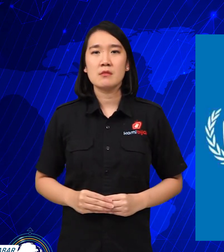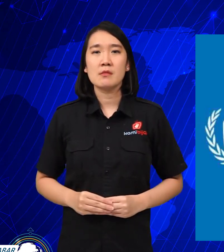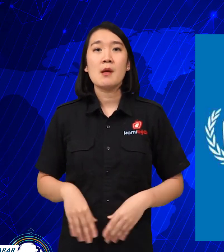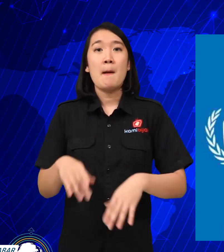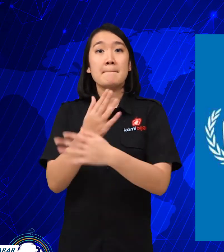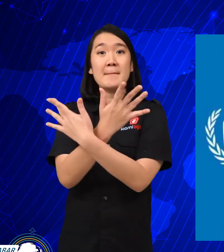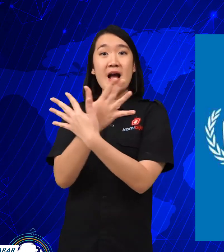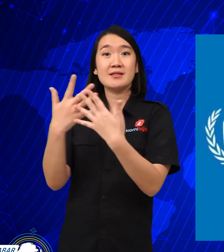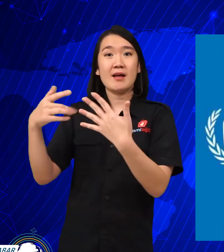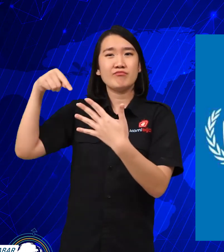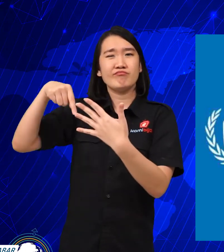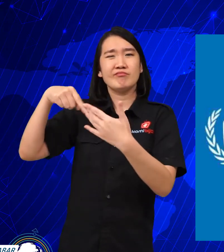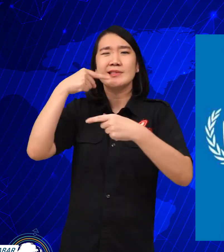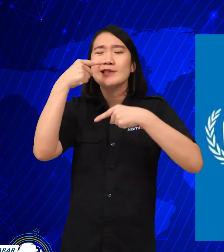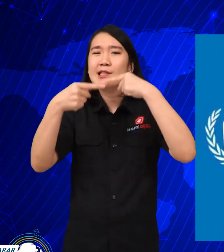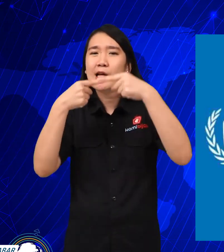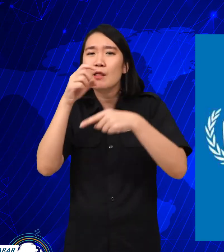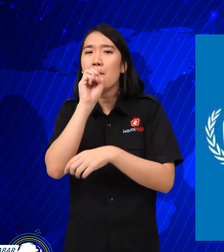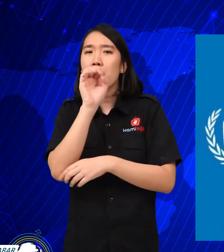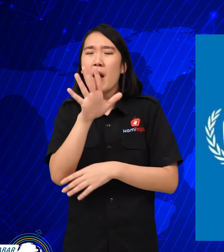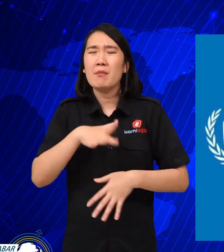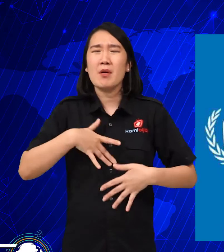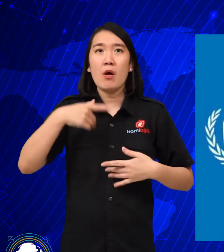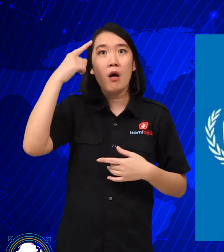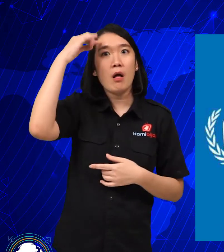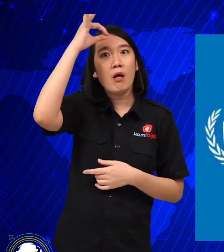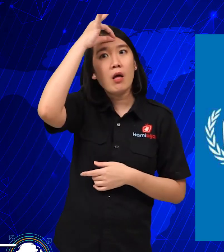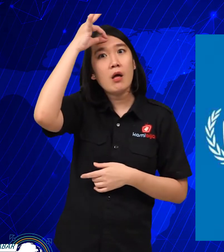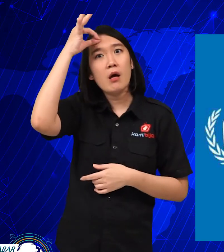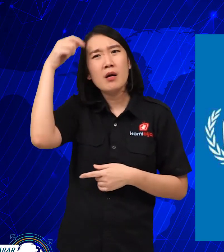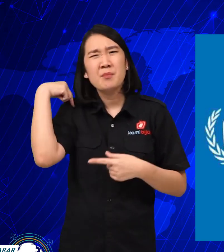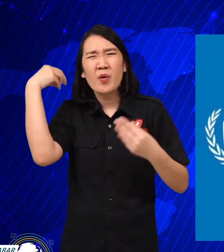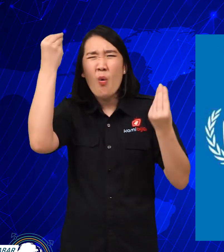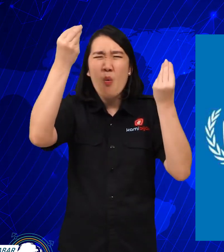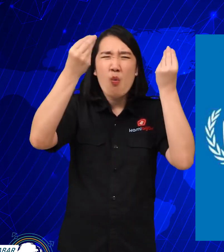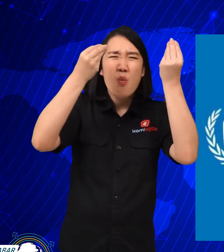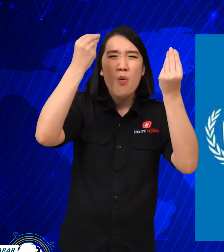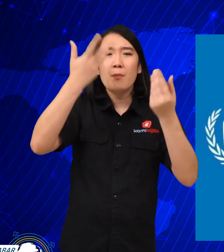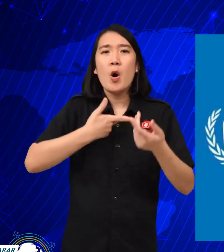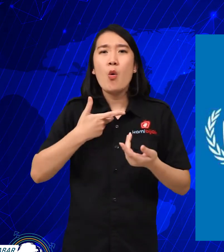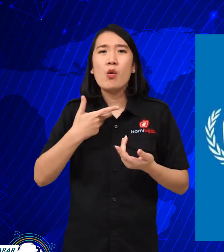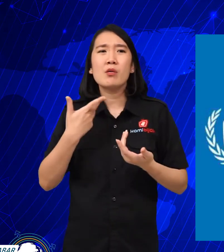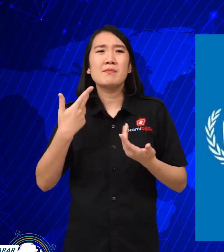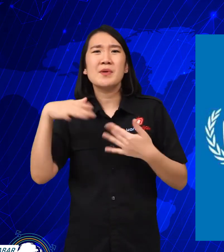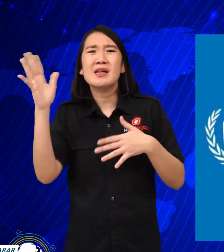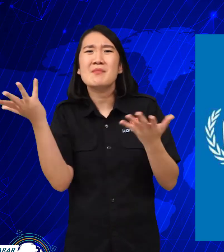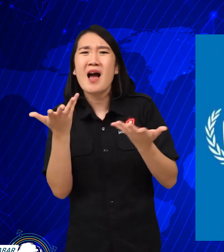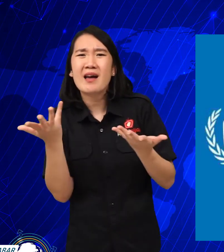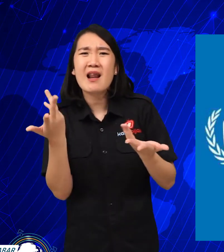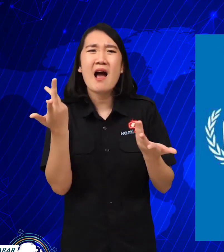One of the refugees said that they really confused where to go